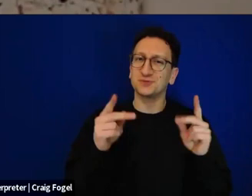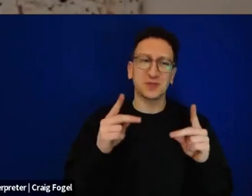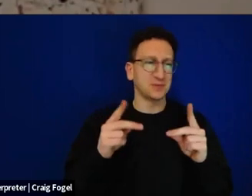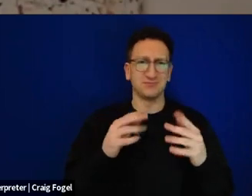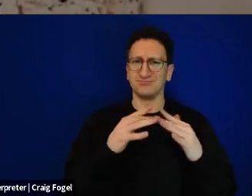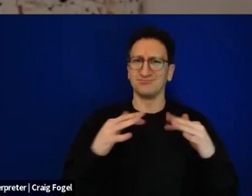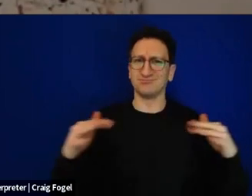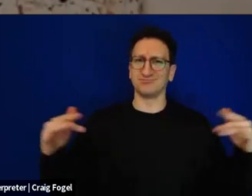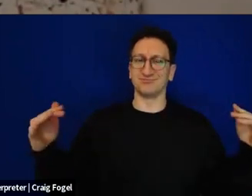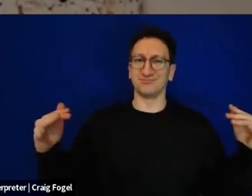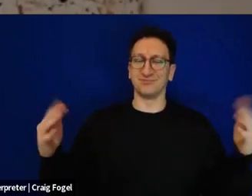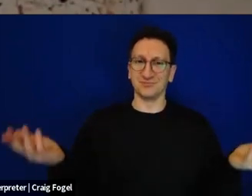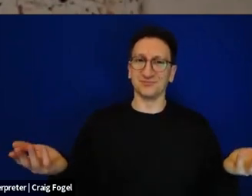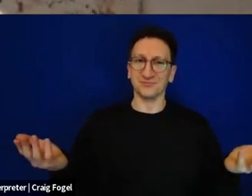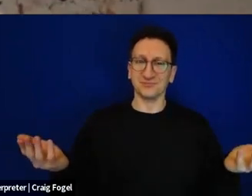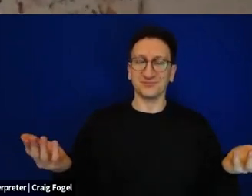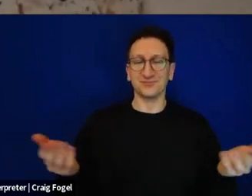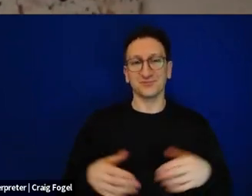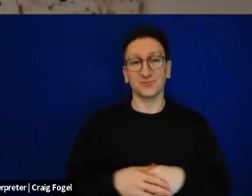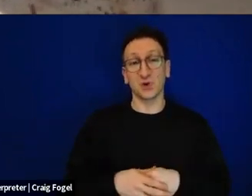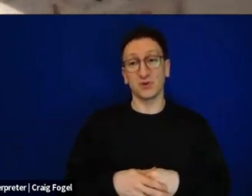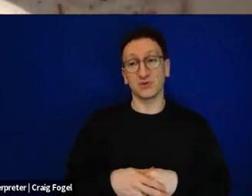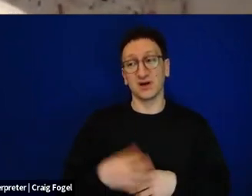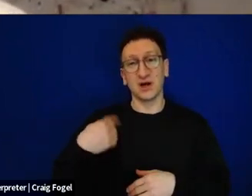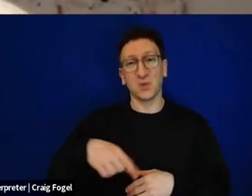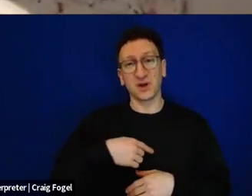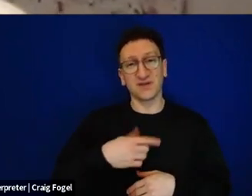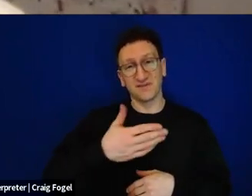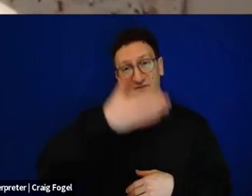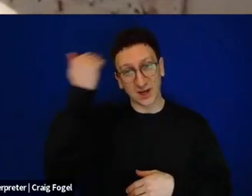where often we've lost the sense of the gift of diversity, and the gift of different opinions,